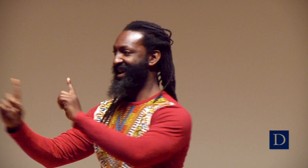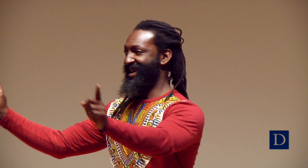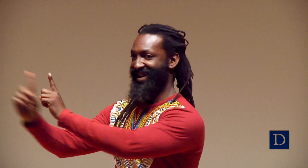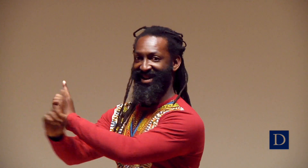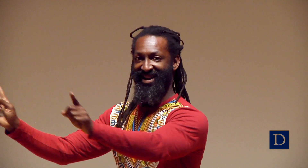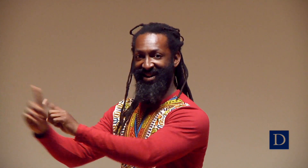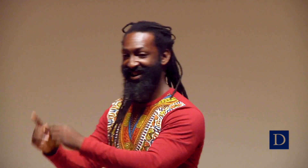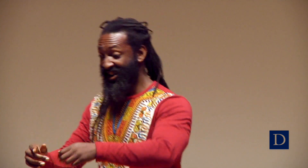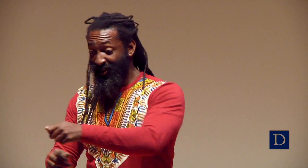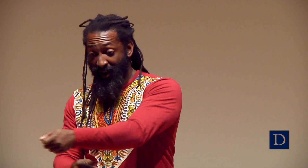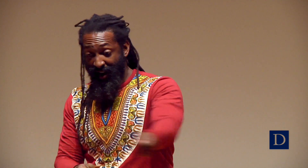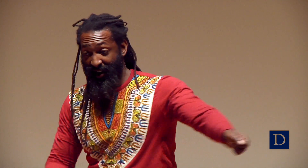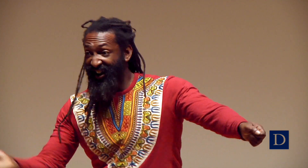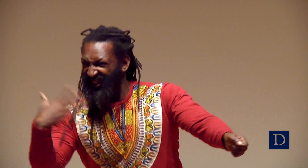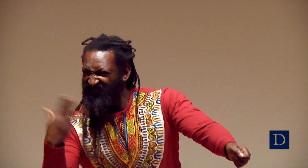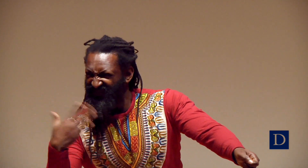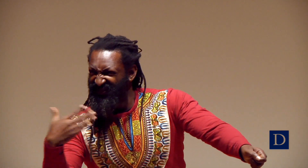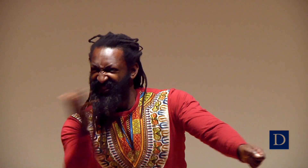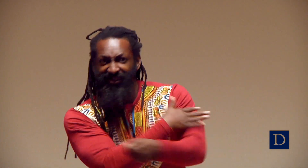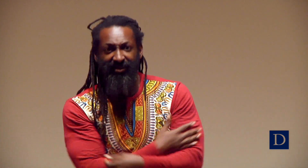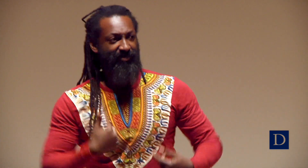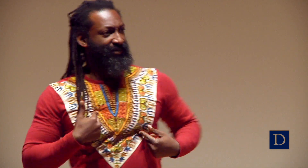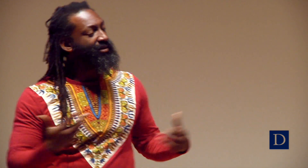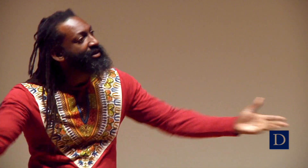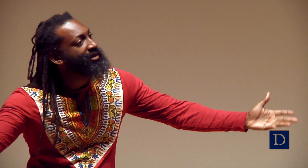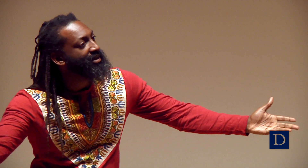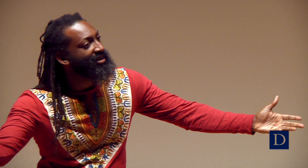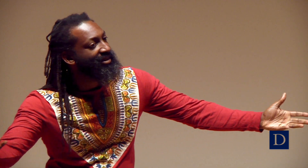I mean, it was a constant stream of people using the bathroom, like, you just traded off really quick.